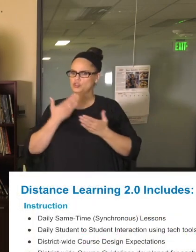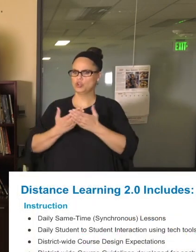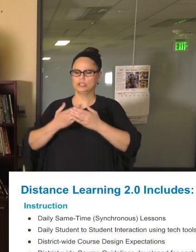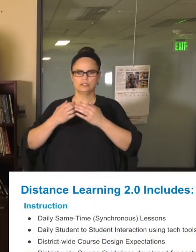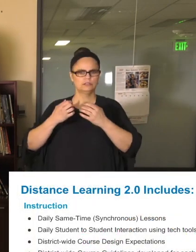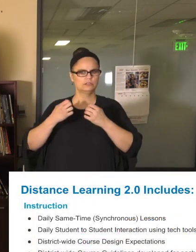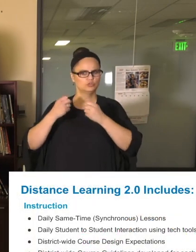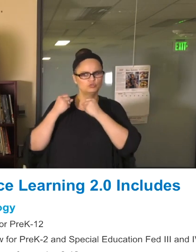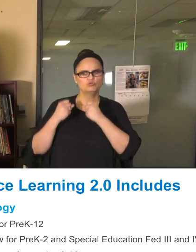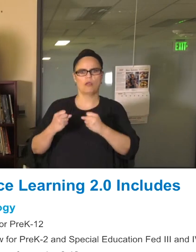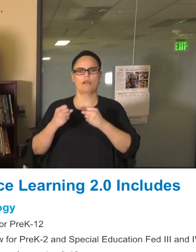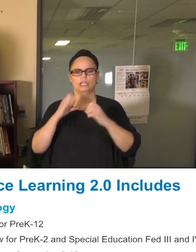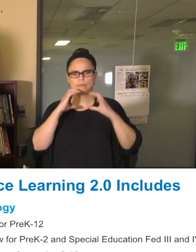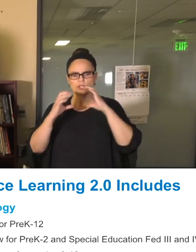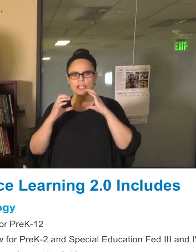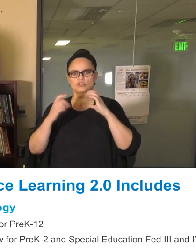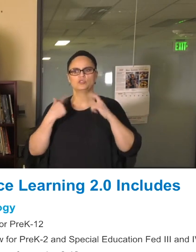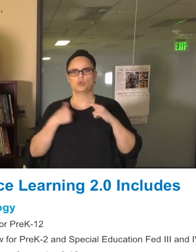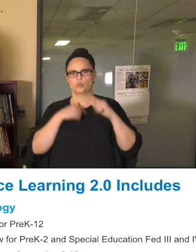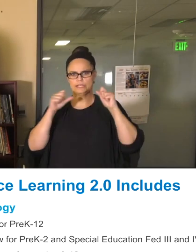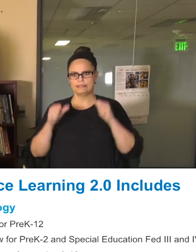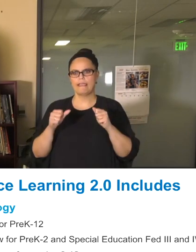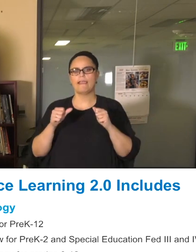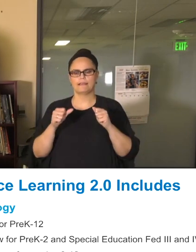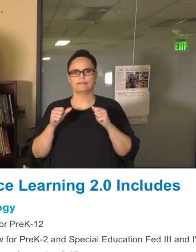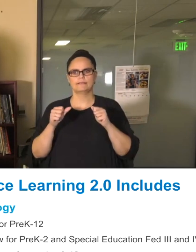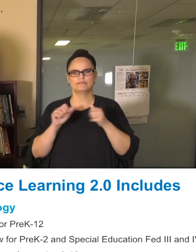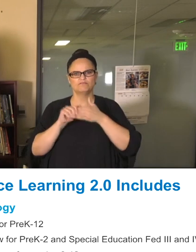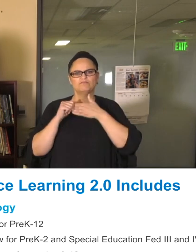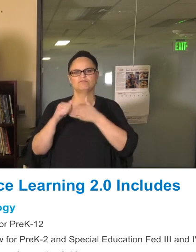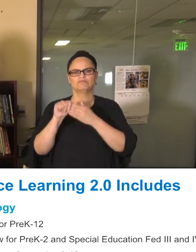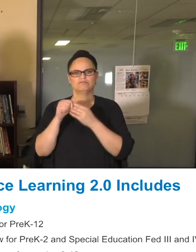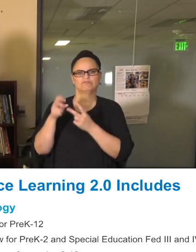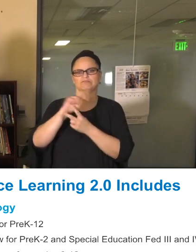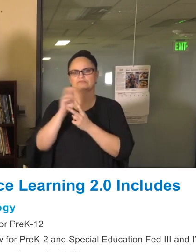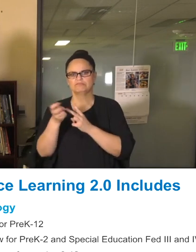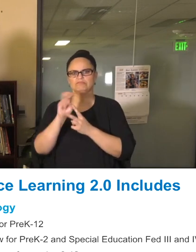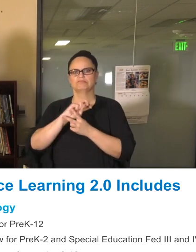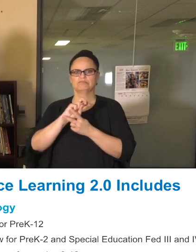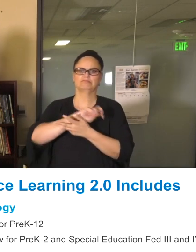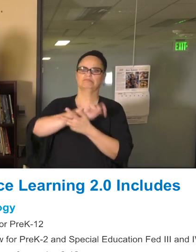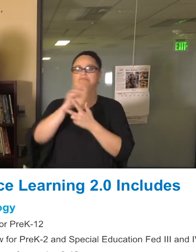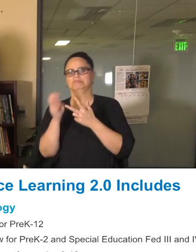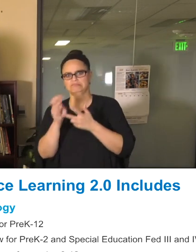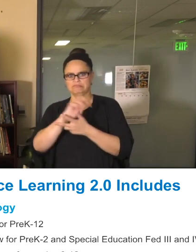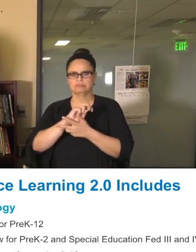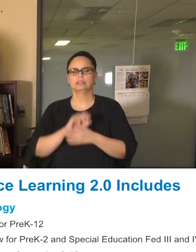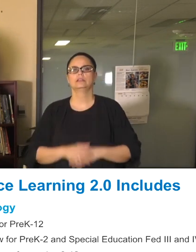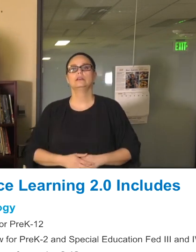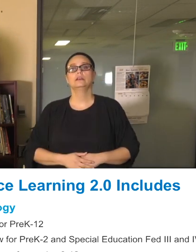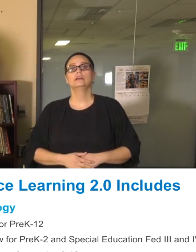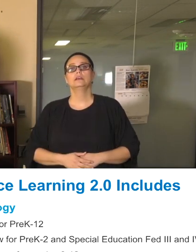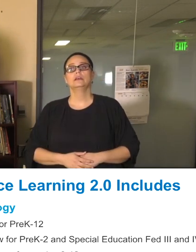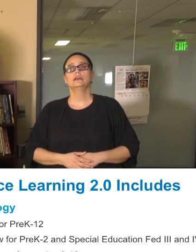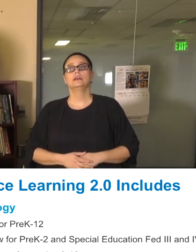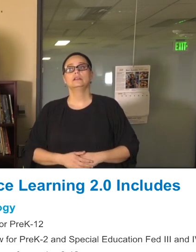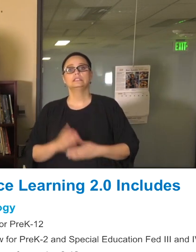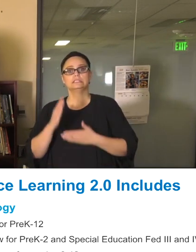can be nimble and moving back and forth should we have to. Some of the tools that we will be using in Distance Learning 2,0. Obviously,